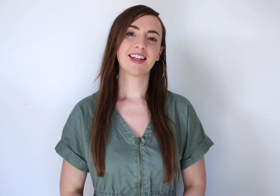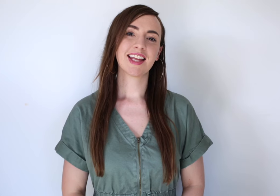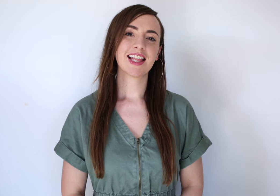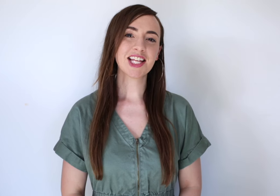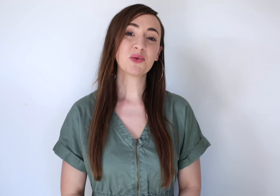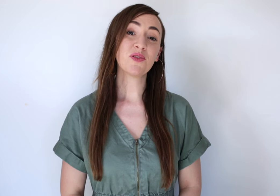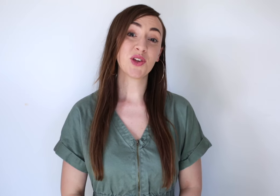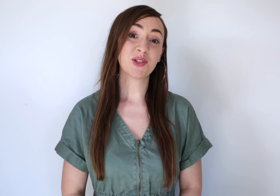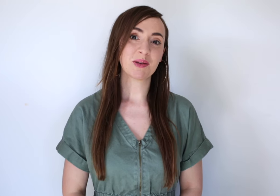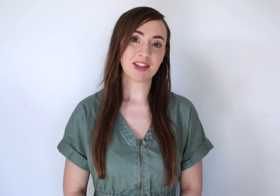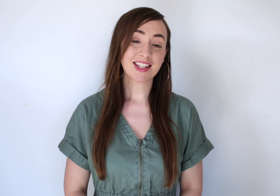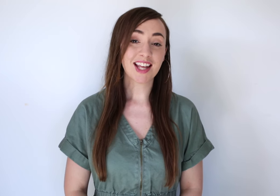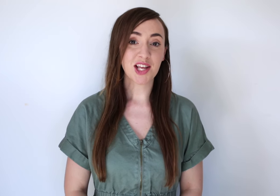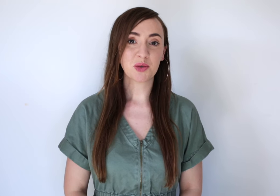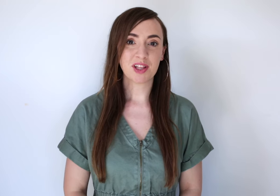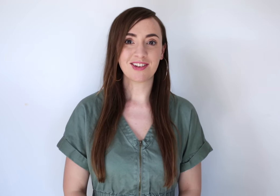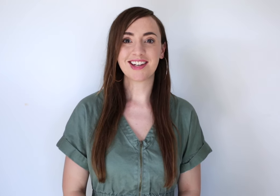Let's review some of the signs we learned in